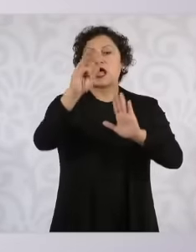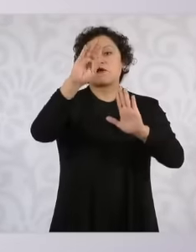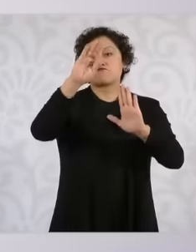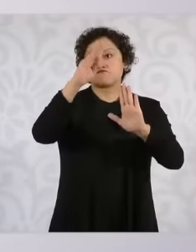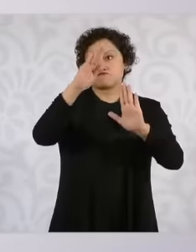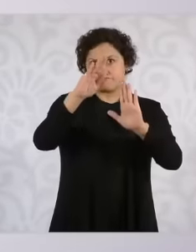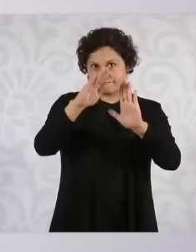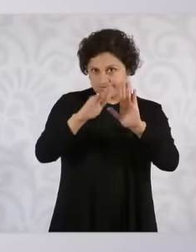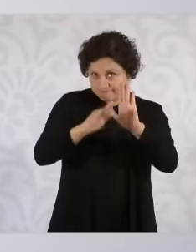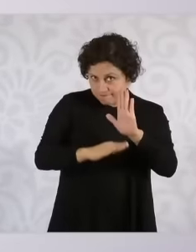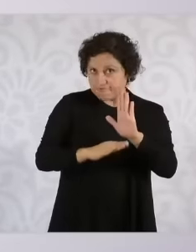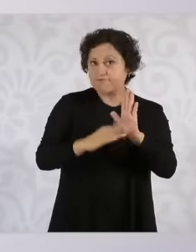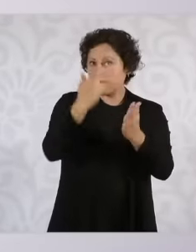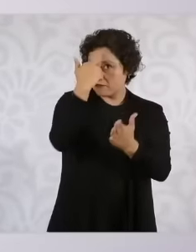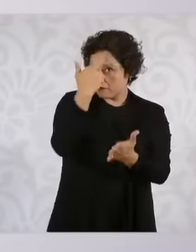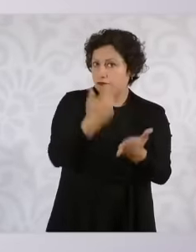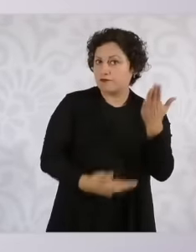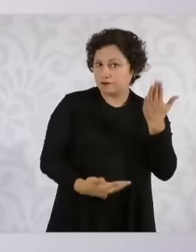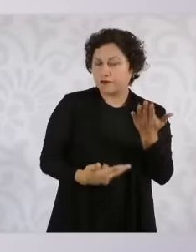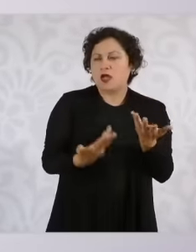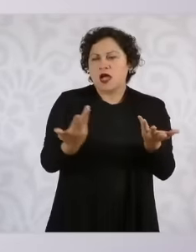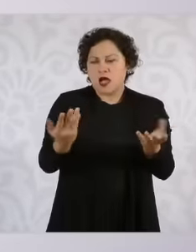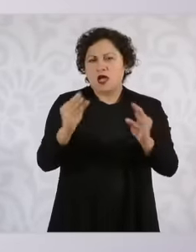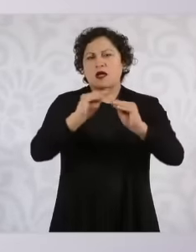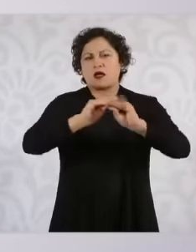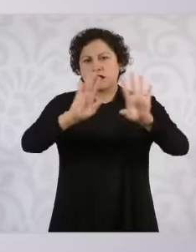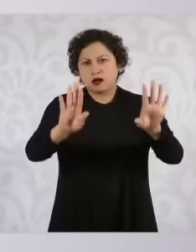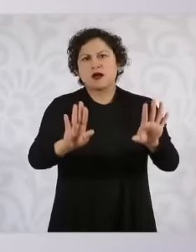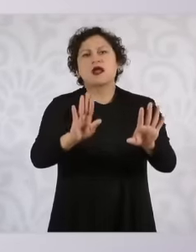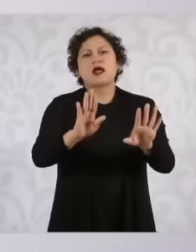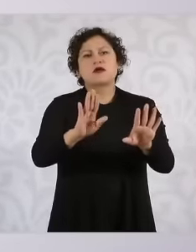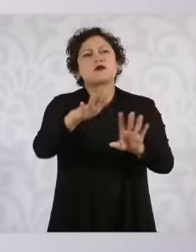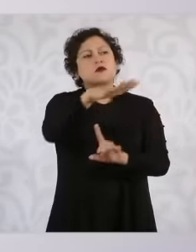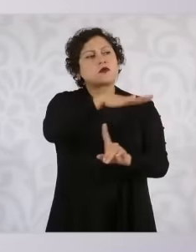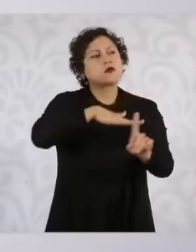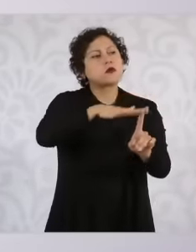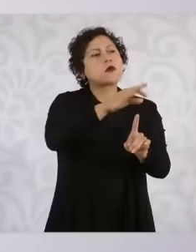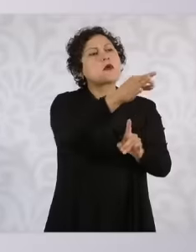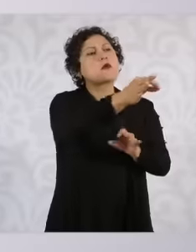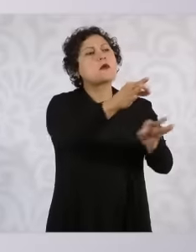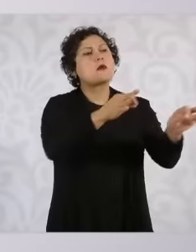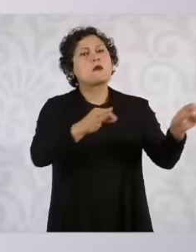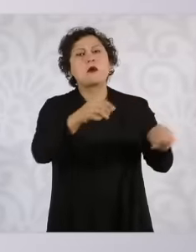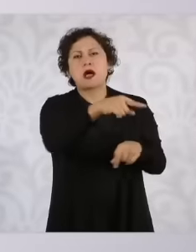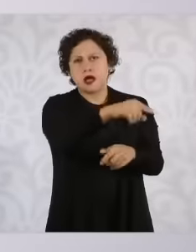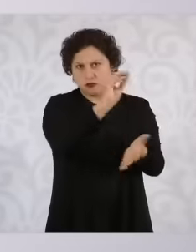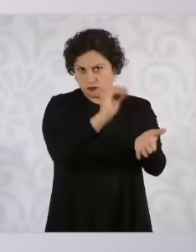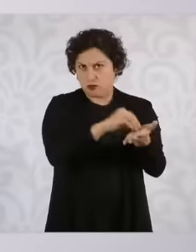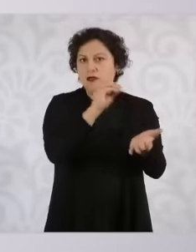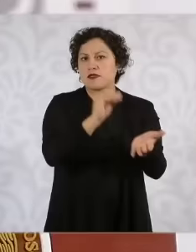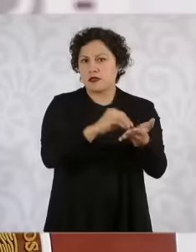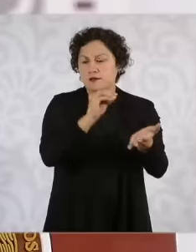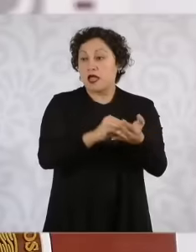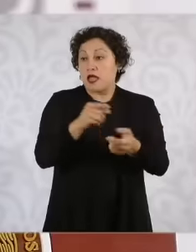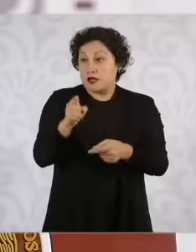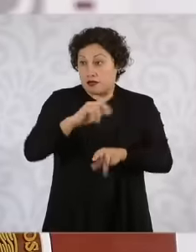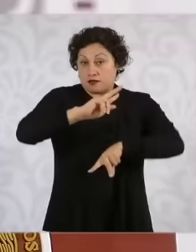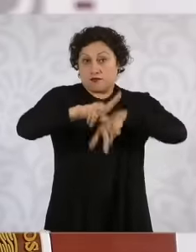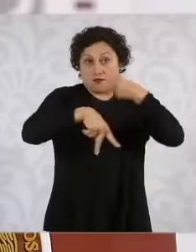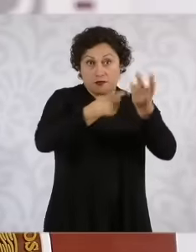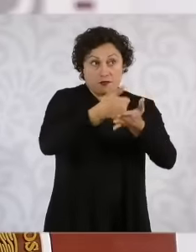crimes. There are still areas where we are going to support so that homicides decrease even more